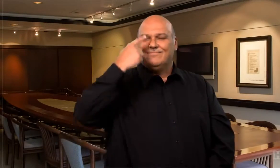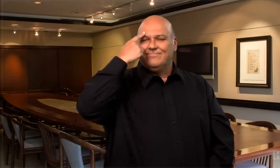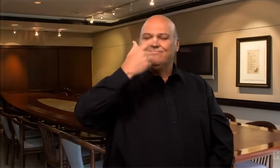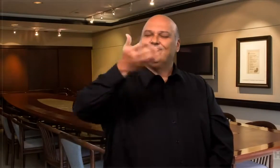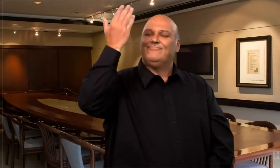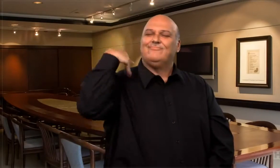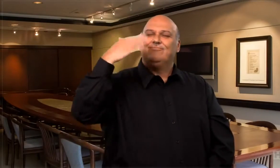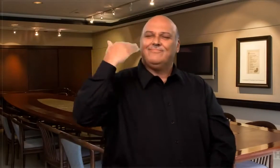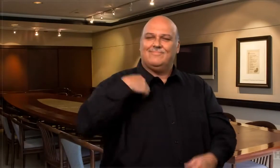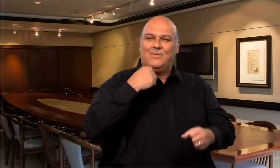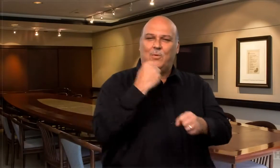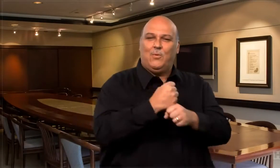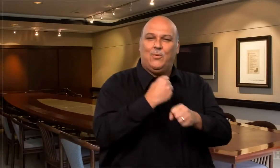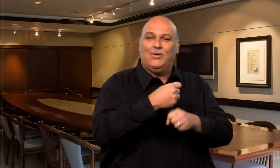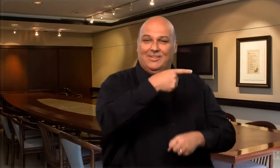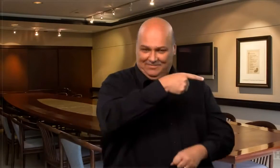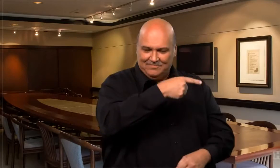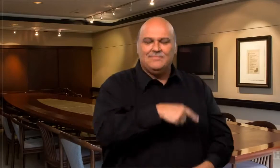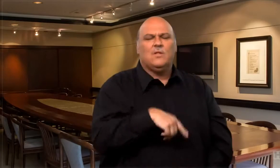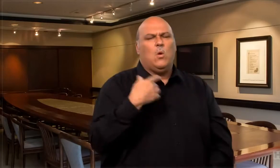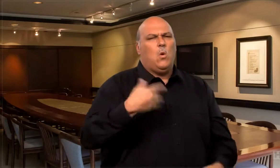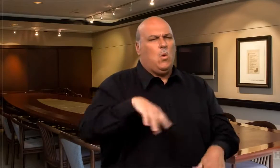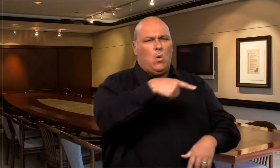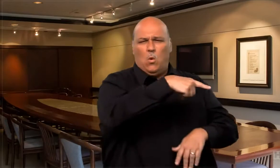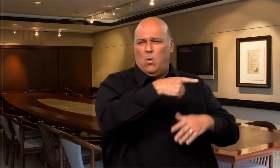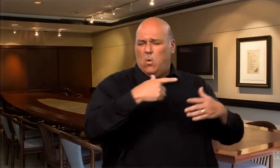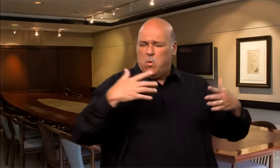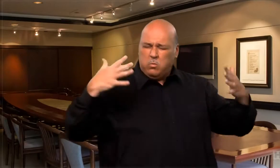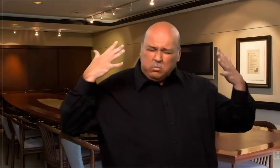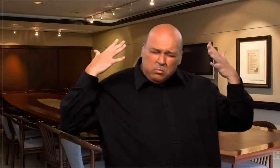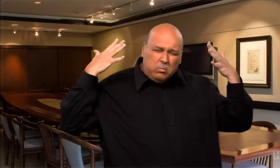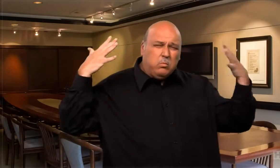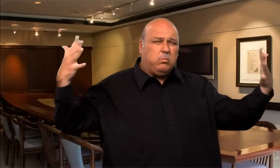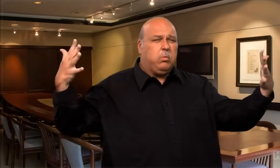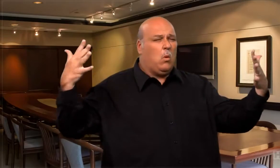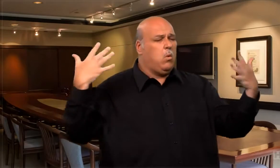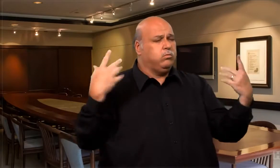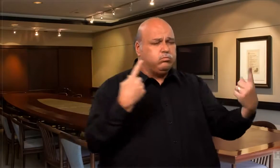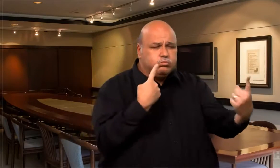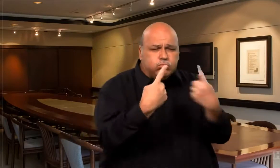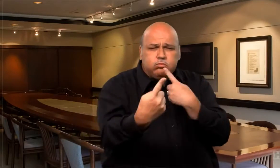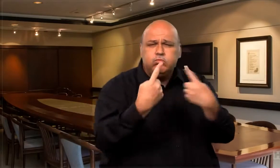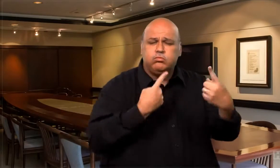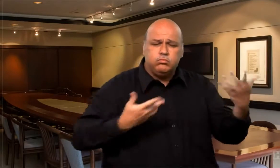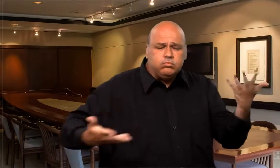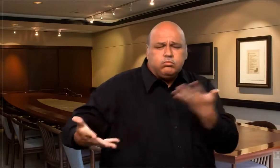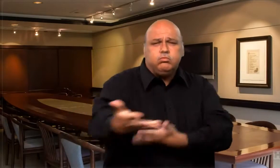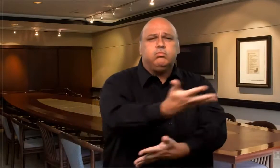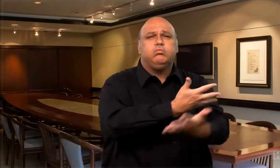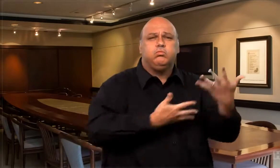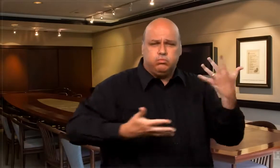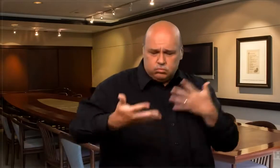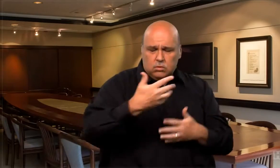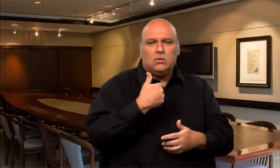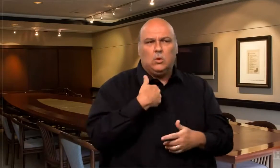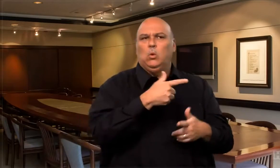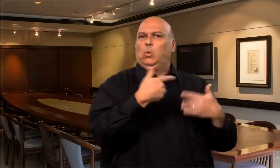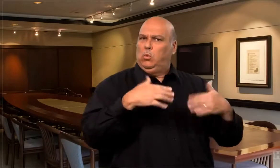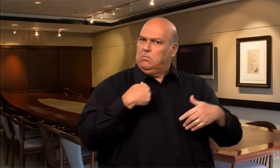I fondly remember a major meeting at work and how critical it was for me to be on time for that very important meeting. However, with my luck, on that